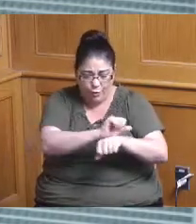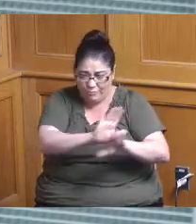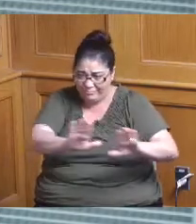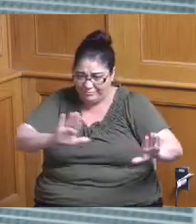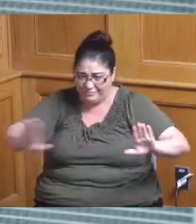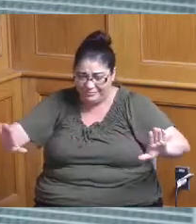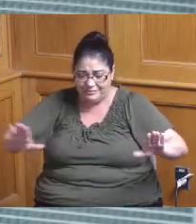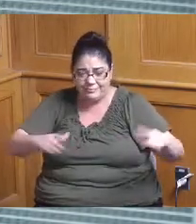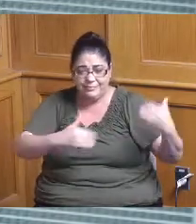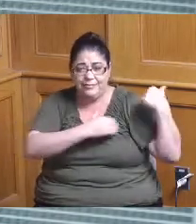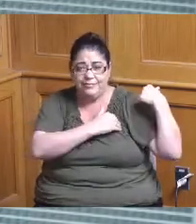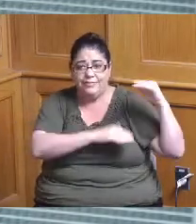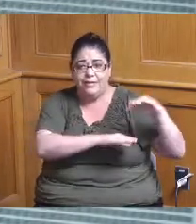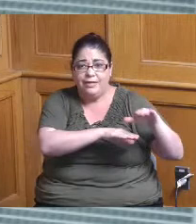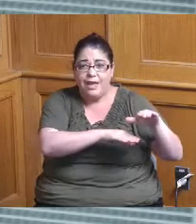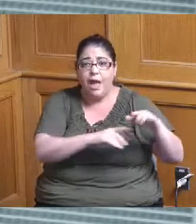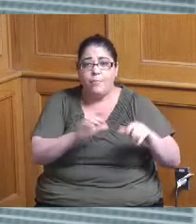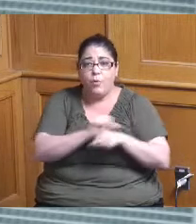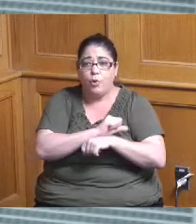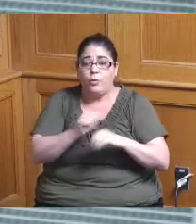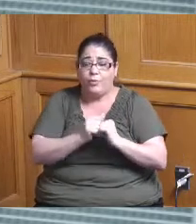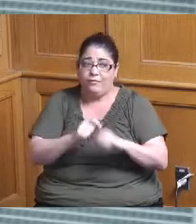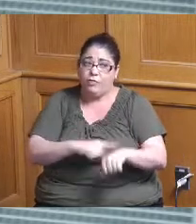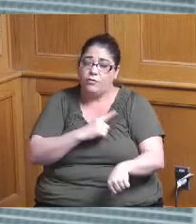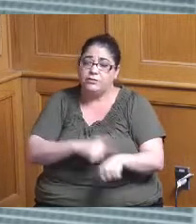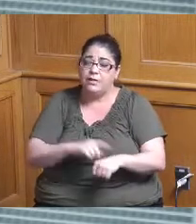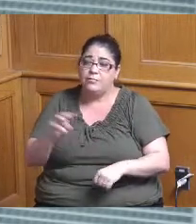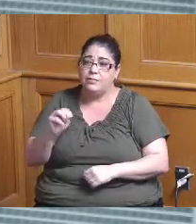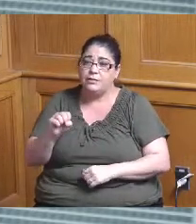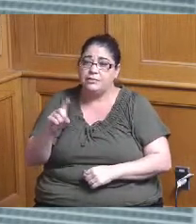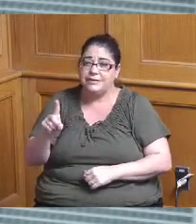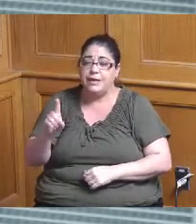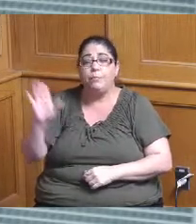been something I've been working on a while at MSD but we were very siloed in the past we have seven